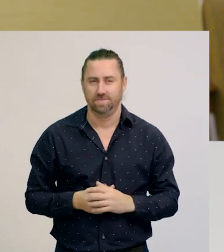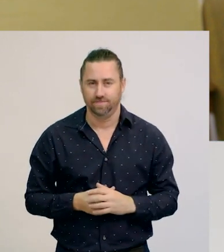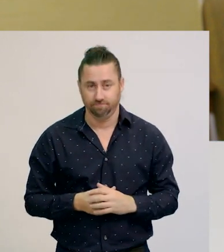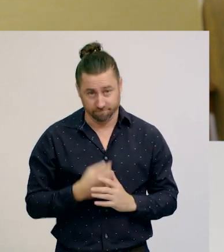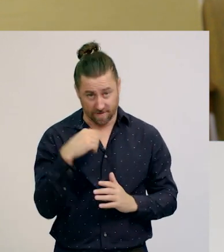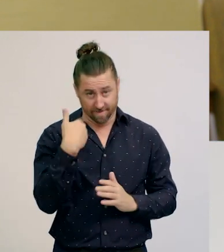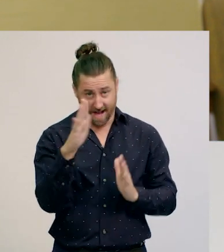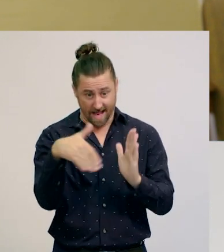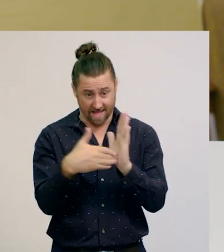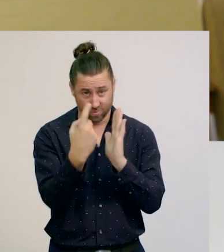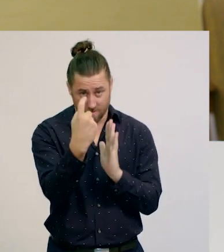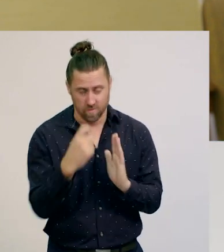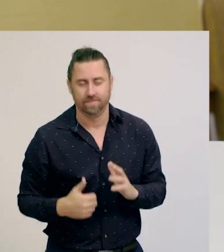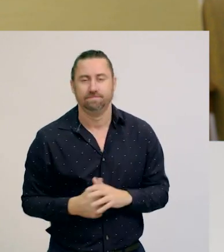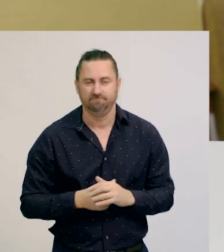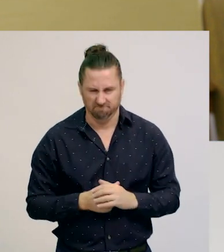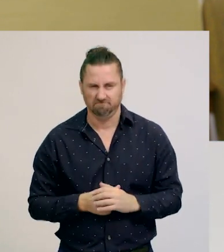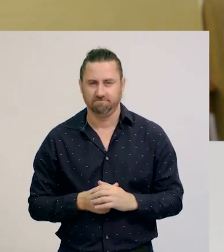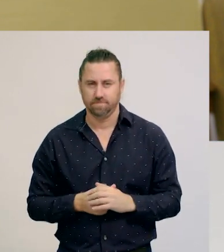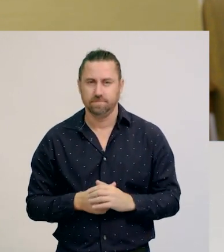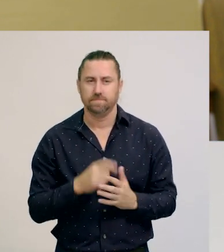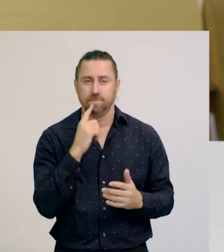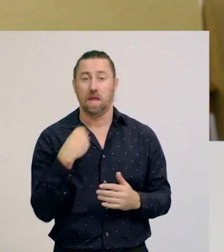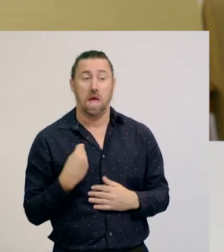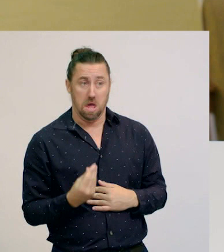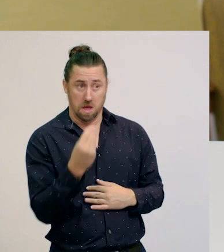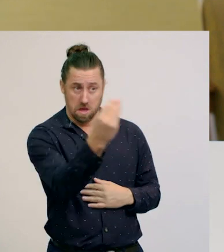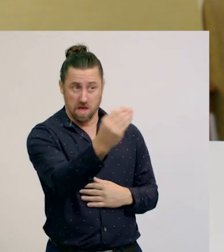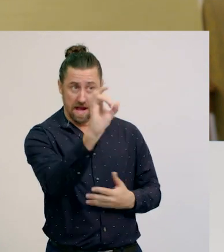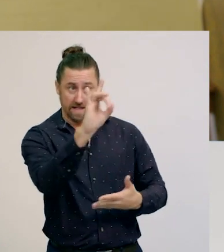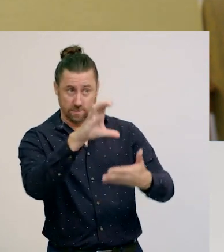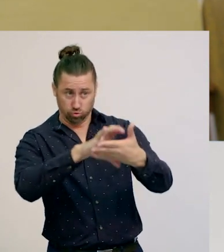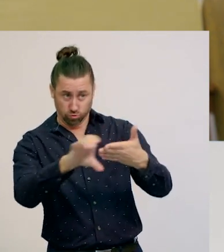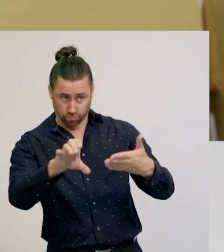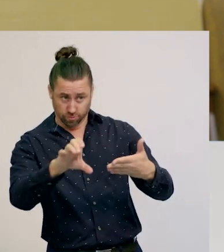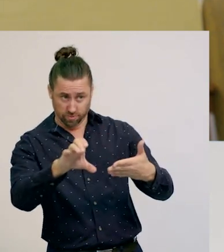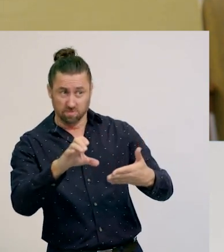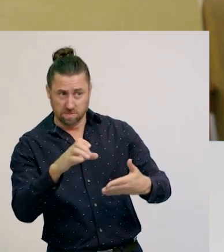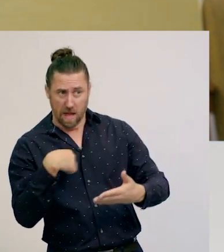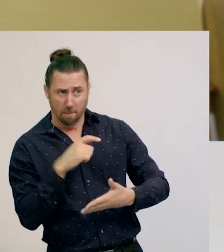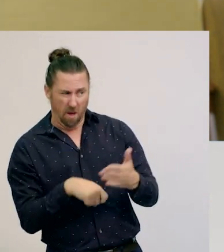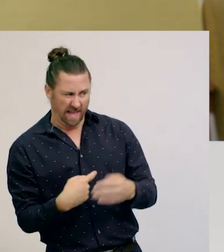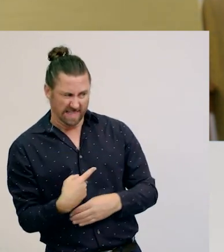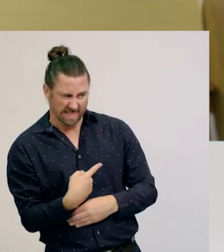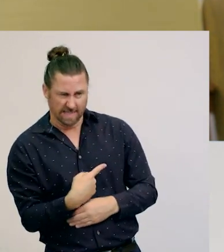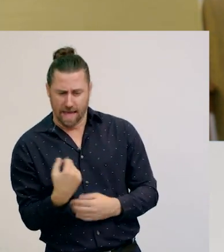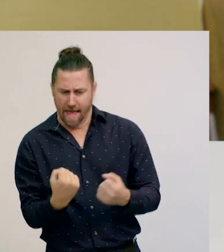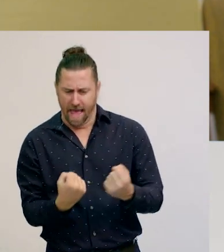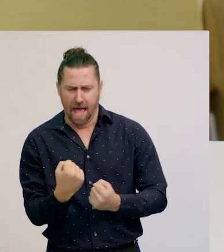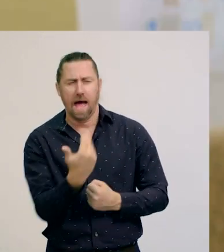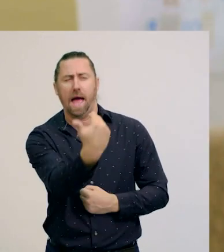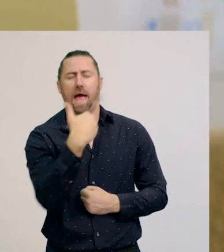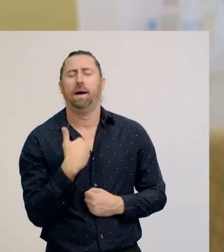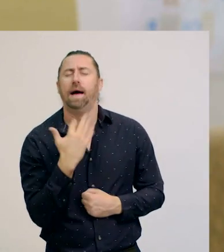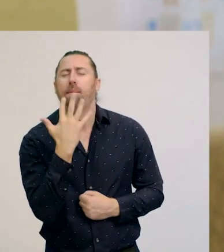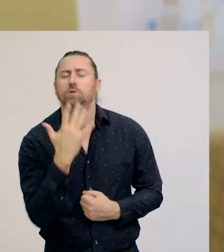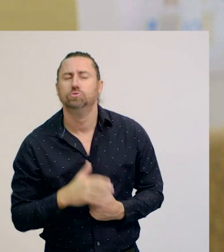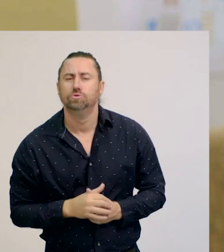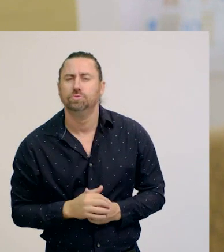Last one - how much change will I get from $10 if I buy this toy car?